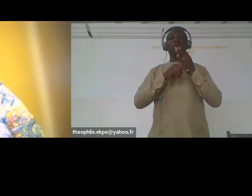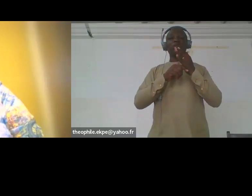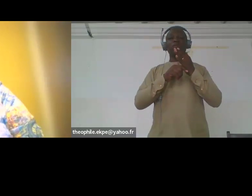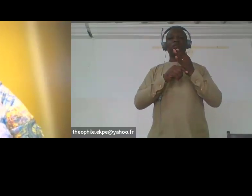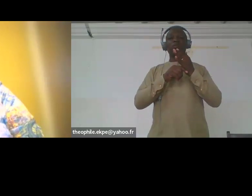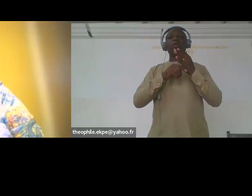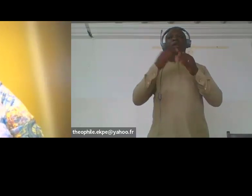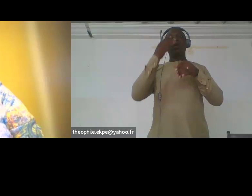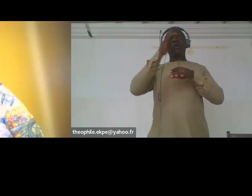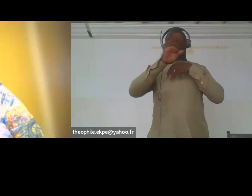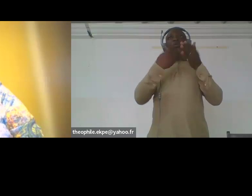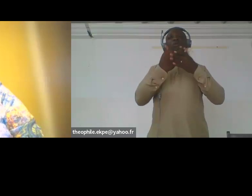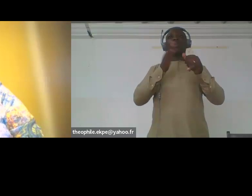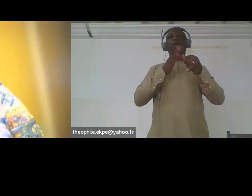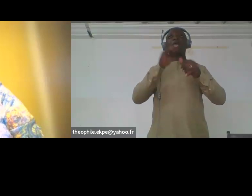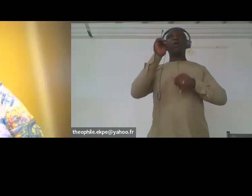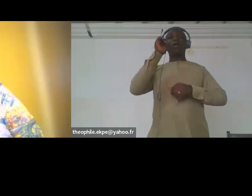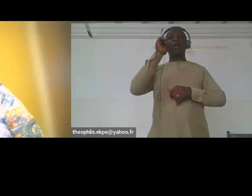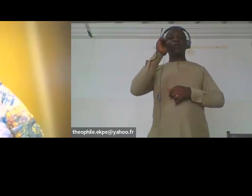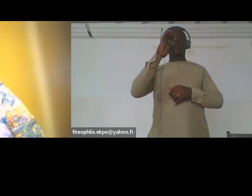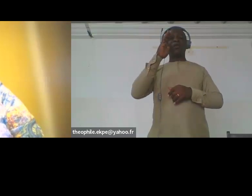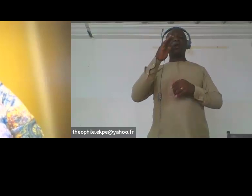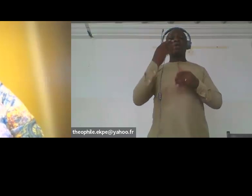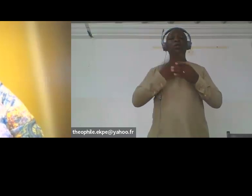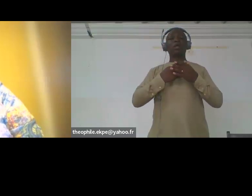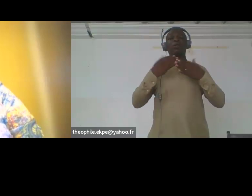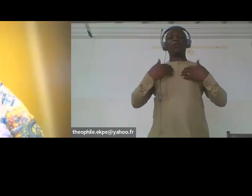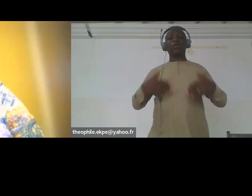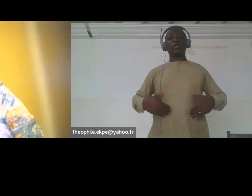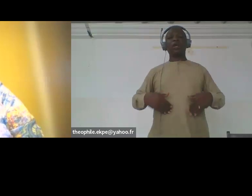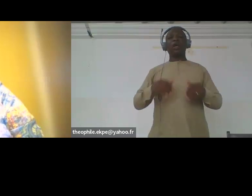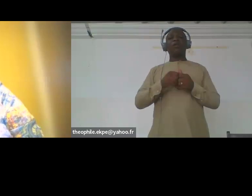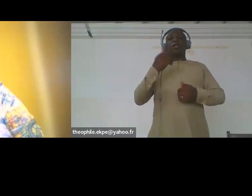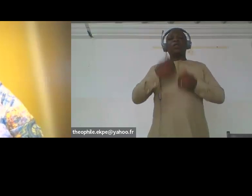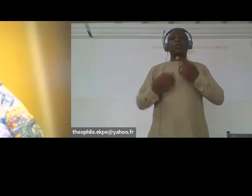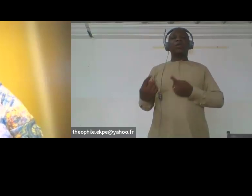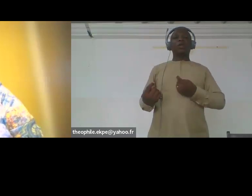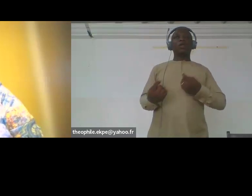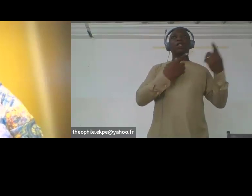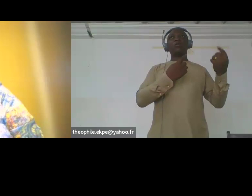of their mobility limitation, could not operate their businesses after 7 p.m